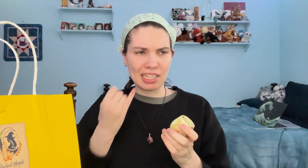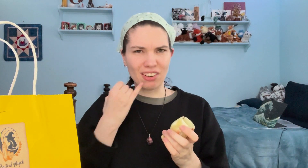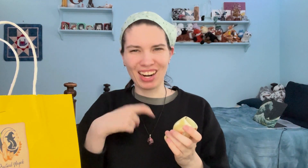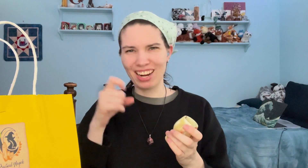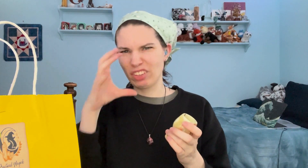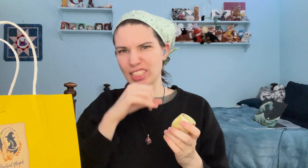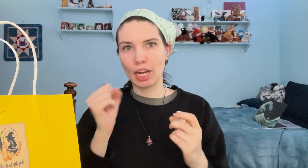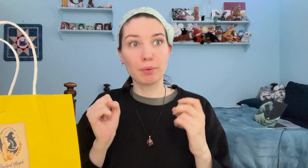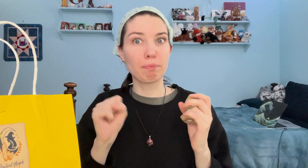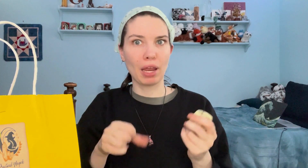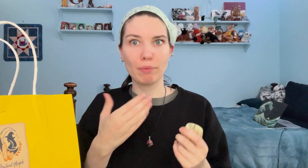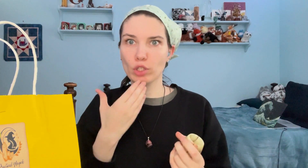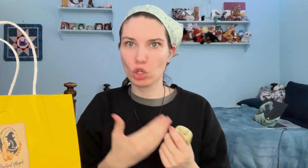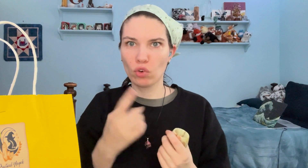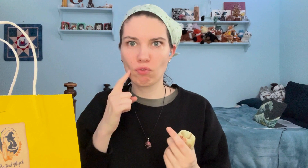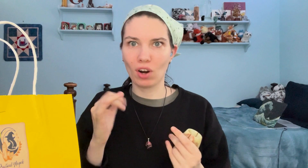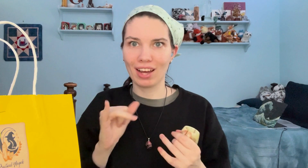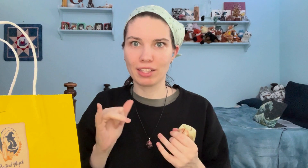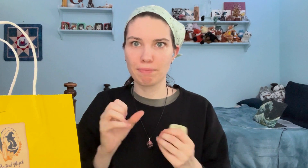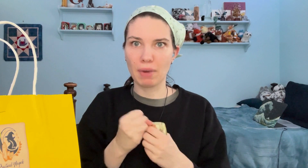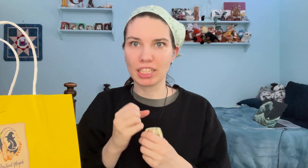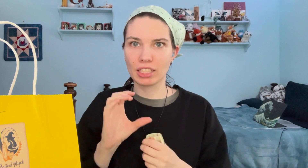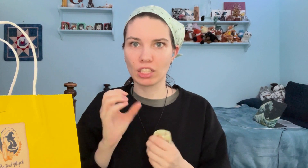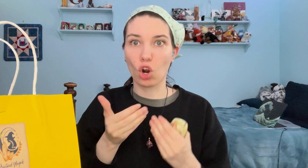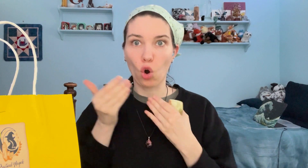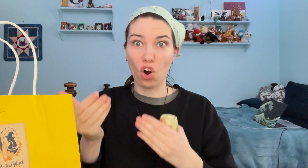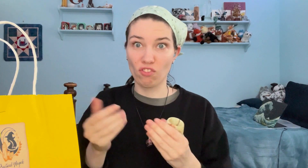If I have to guess, it'd be good for like, making an offering